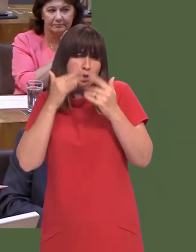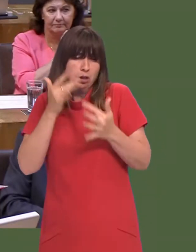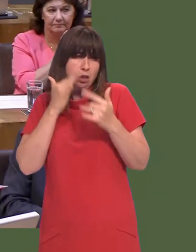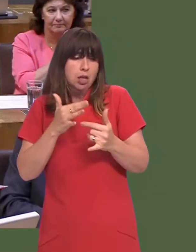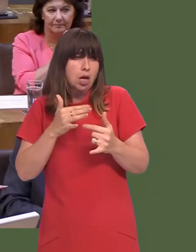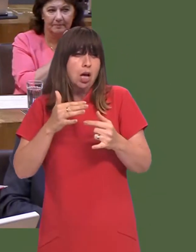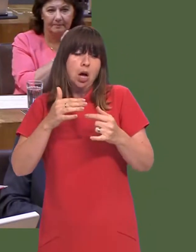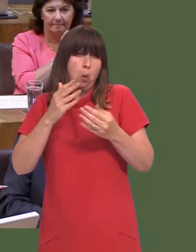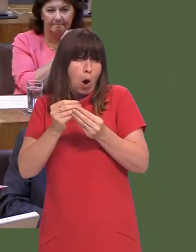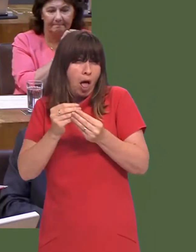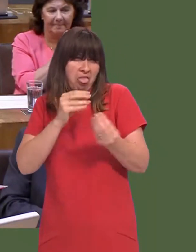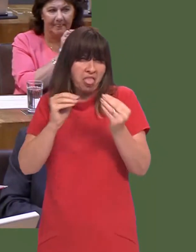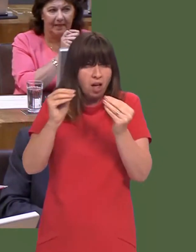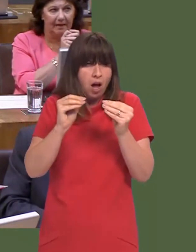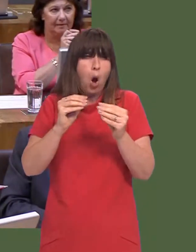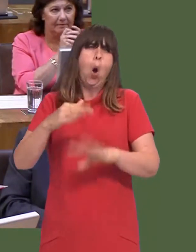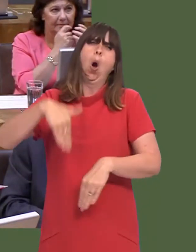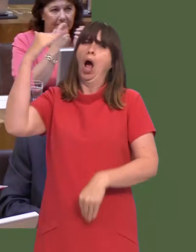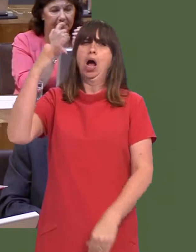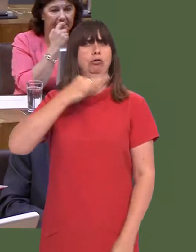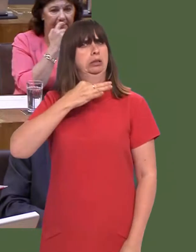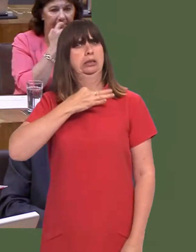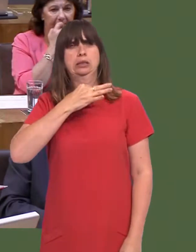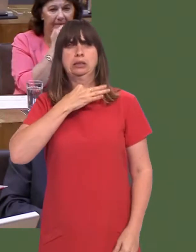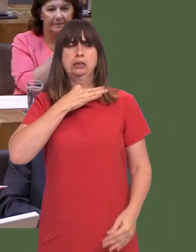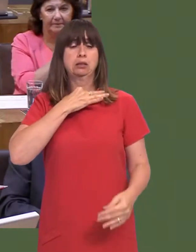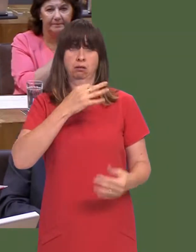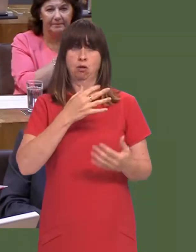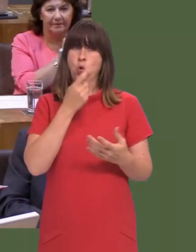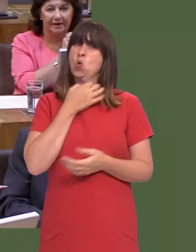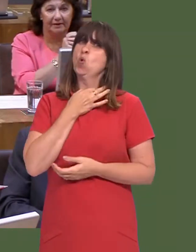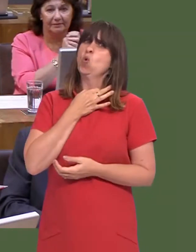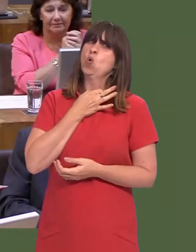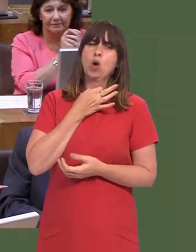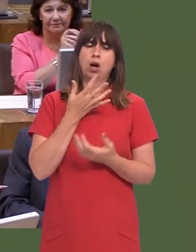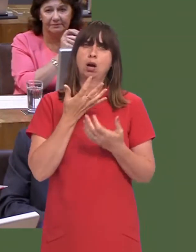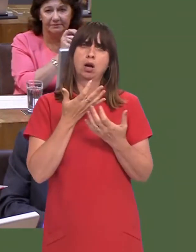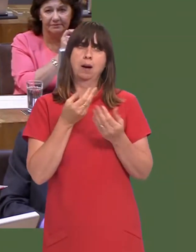and the due diligence revealed that there was a very high risk of the cost or the guarantee